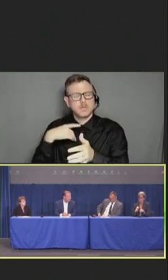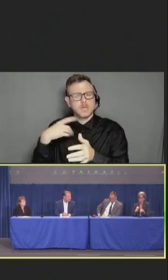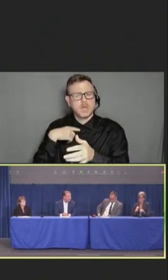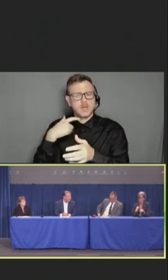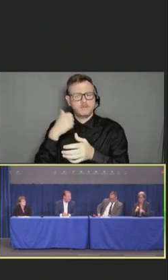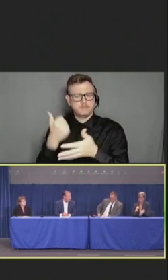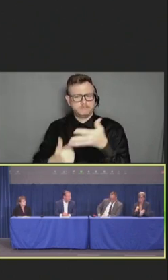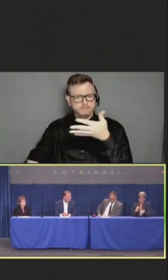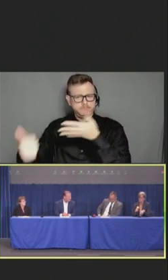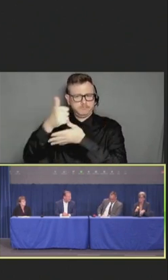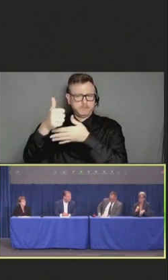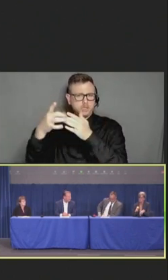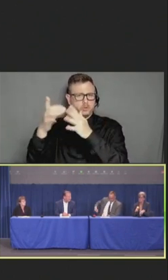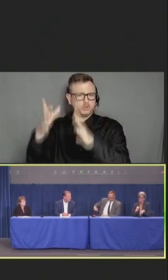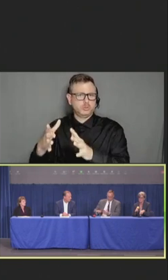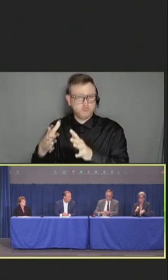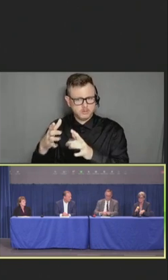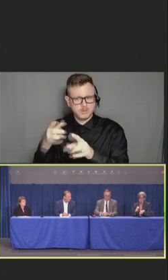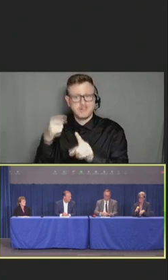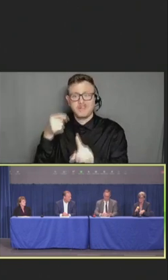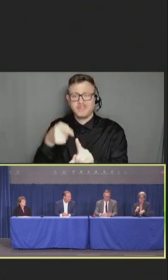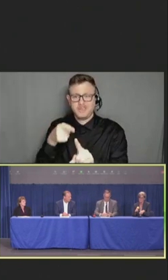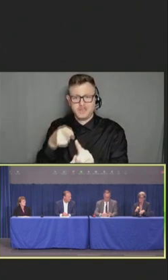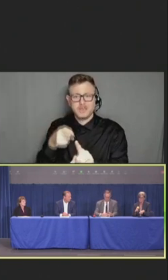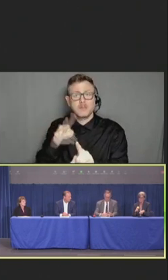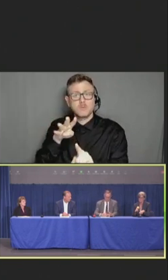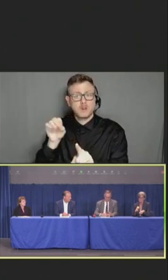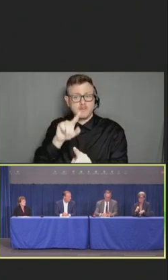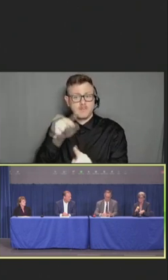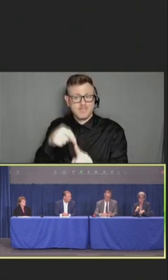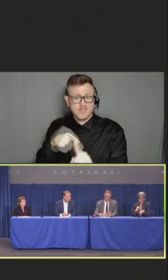And 40 percent of them experienced moral injury during the pandemic as well.